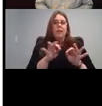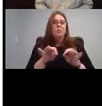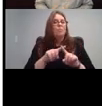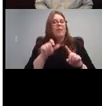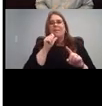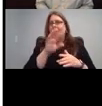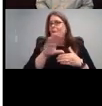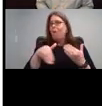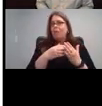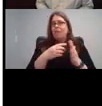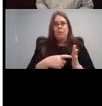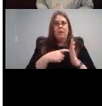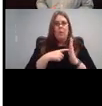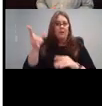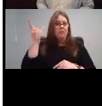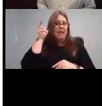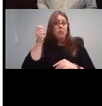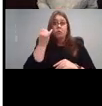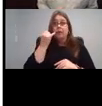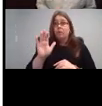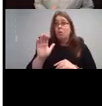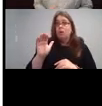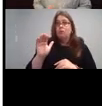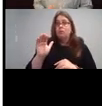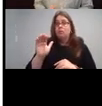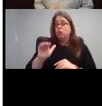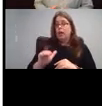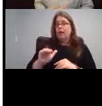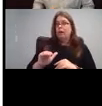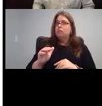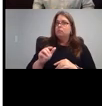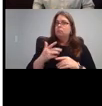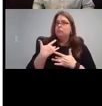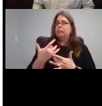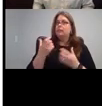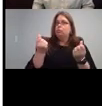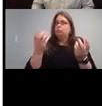have a child who is primarily assignor some of these do have a lot of just plain old language research.